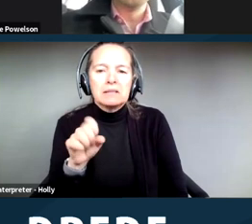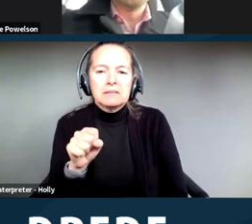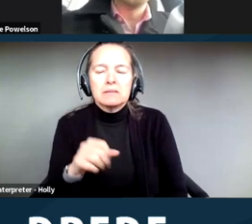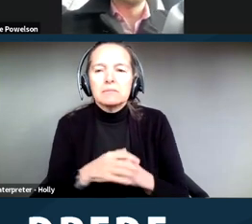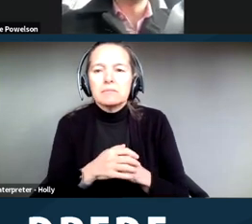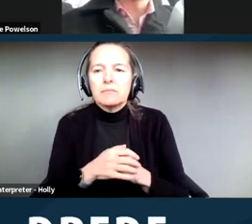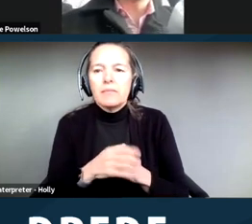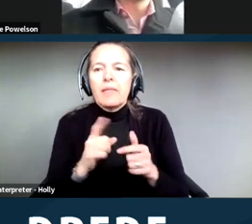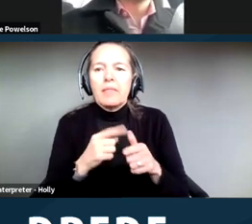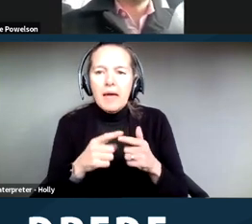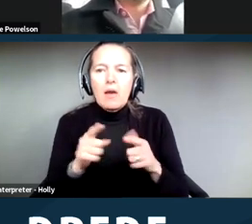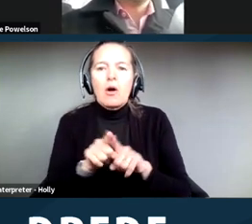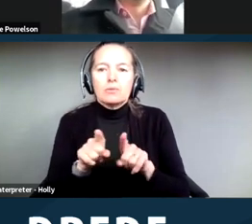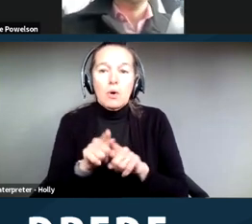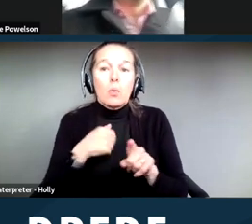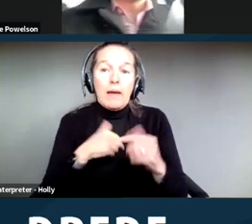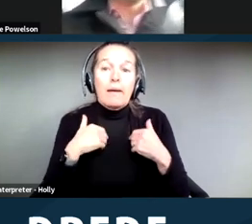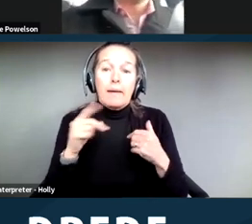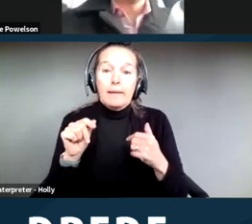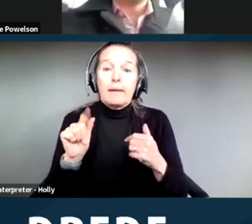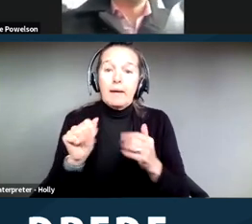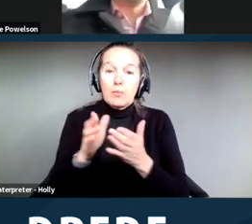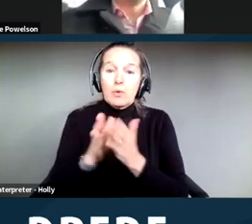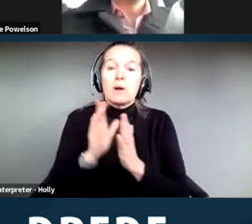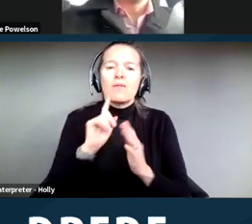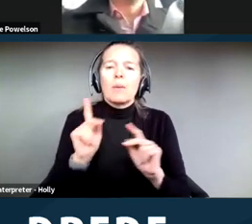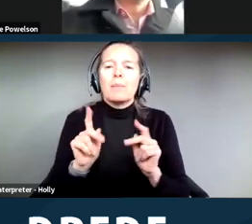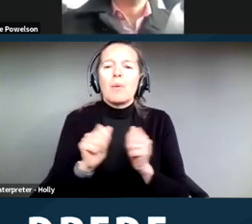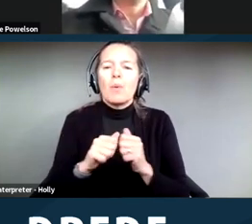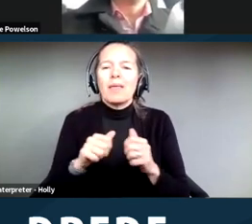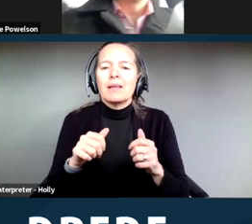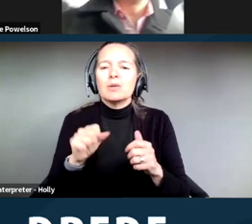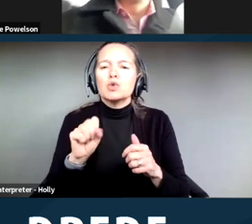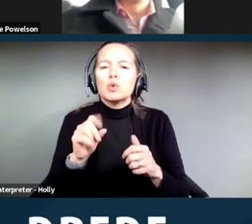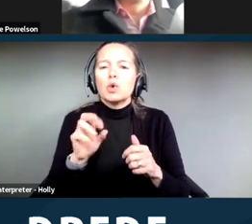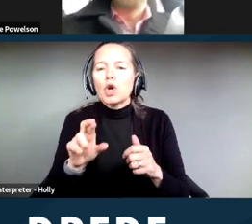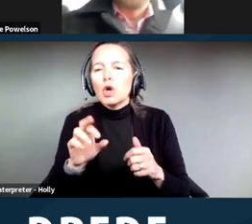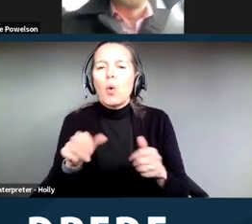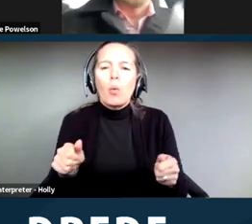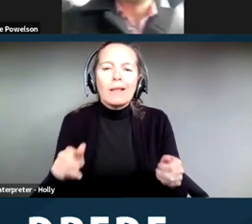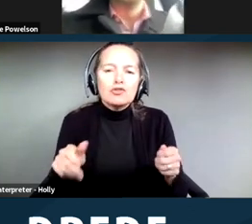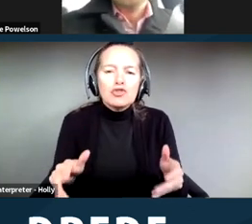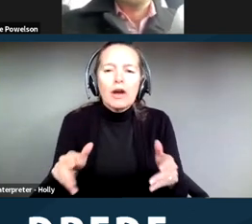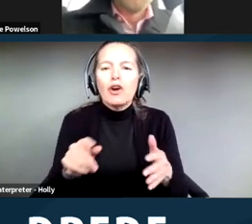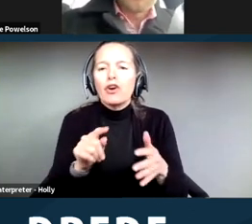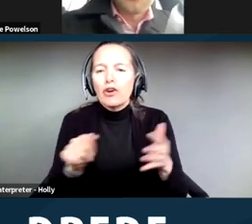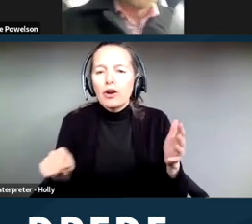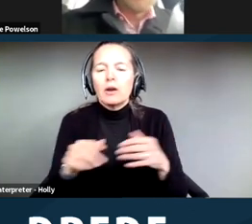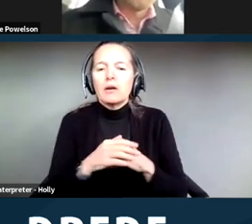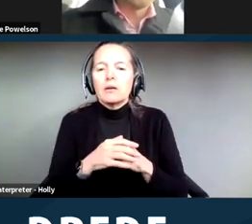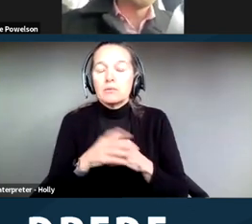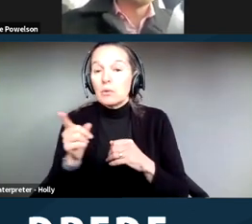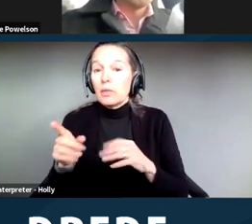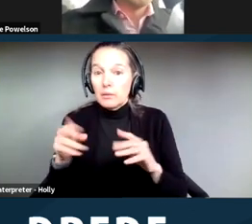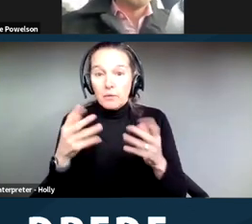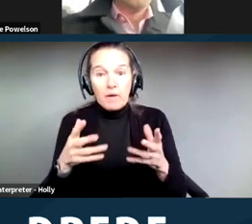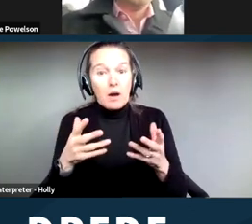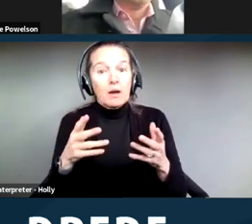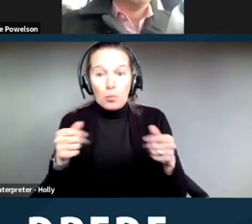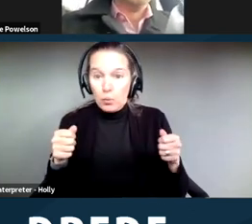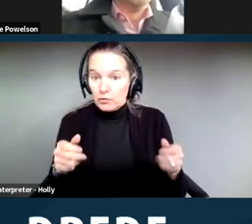wheelchairs ‑‑ scooters and wheelchairs, and had them provide us wheelchair accessible bathroom.